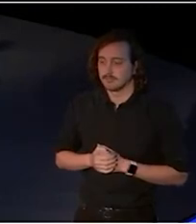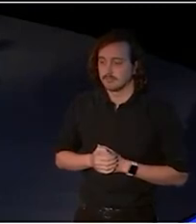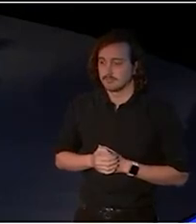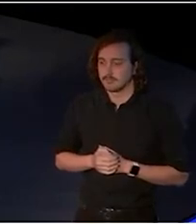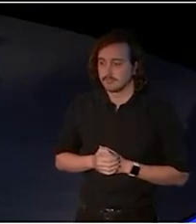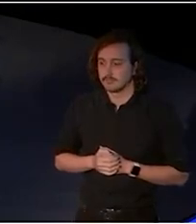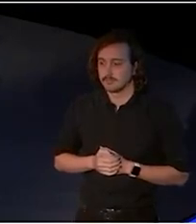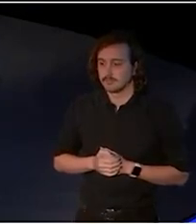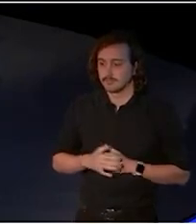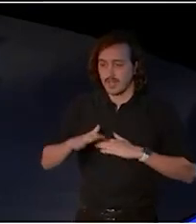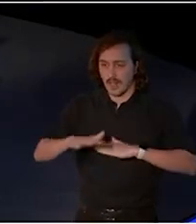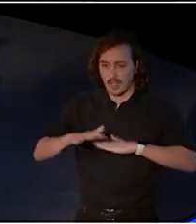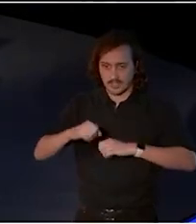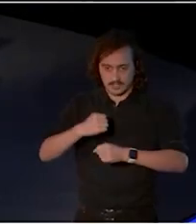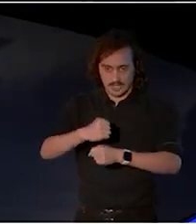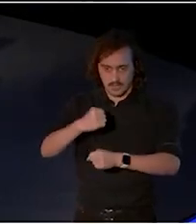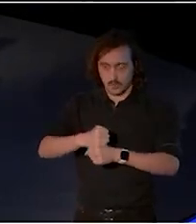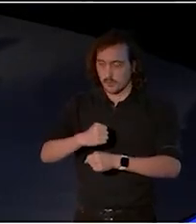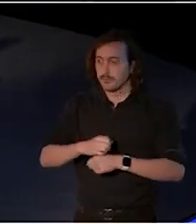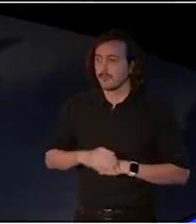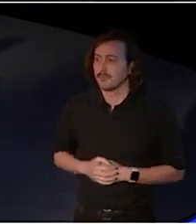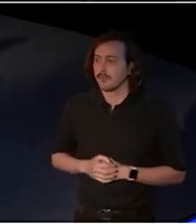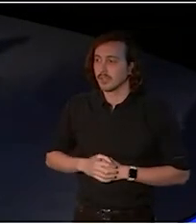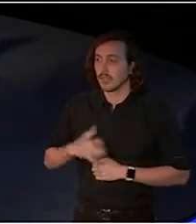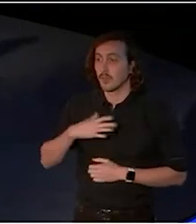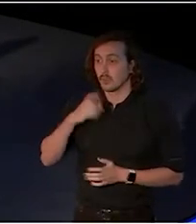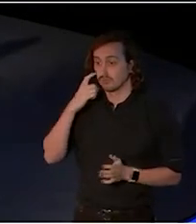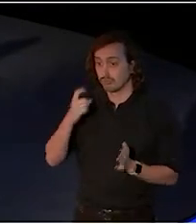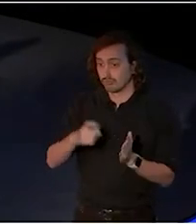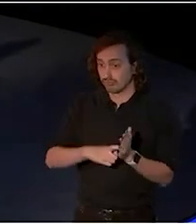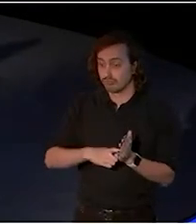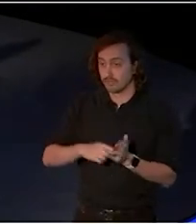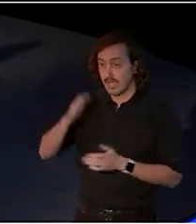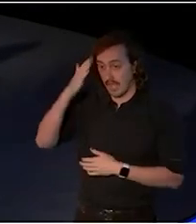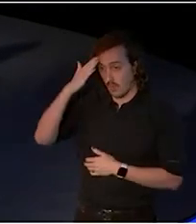and I wanna acknowledge and pay my respects to elders past